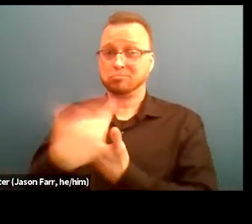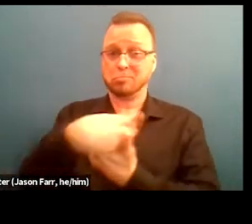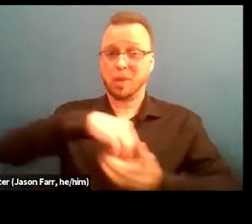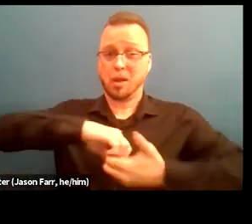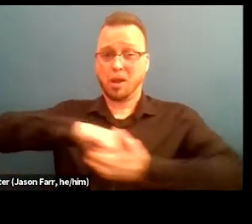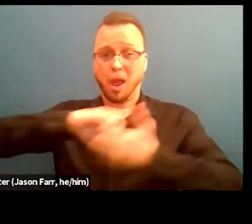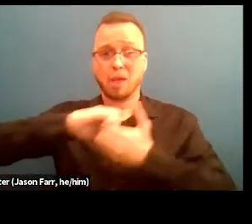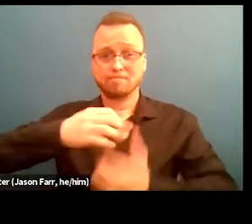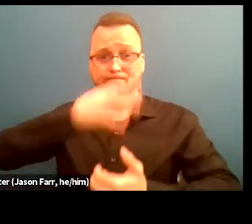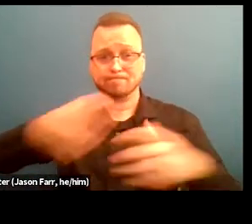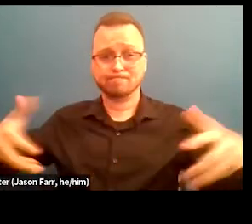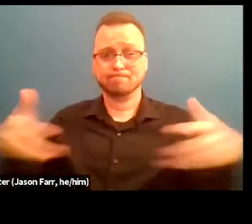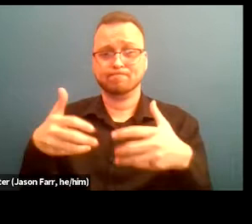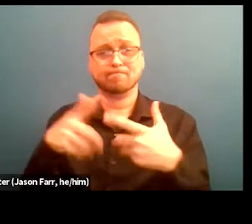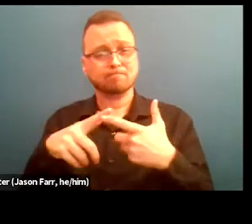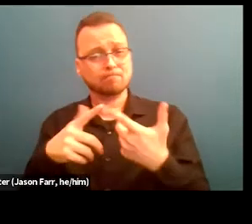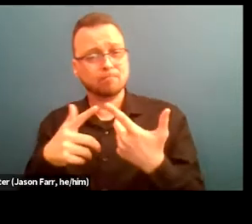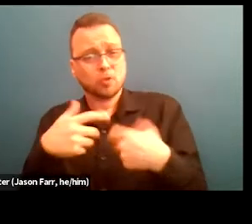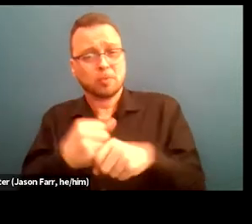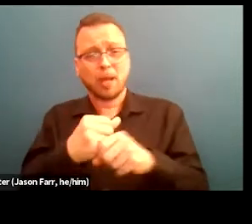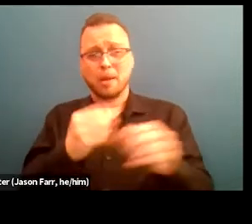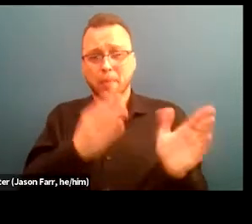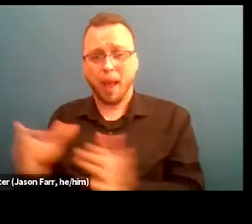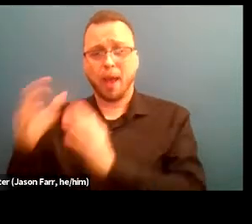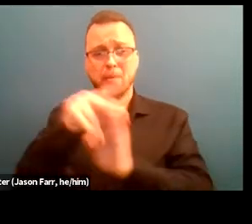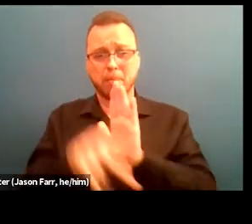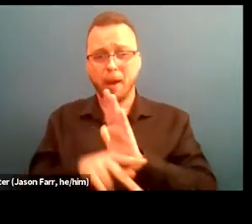and programmatic decision making and really push to make those partnerships